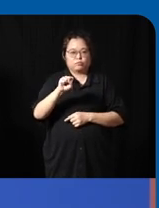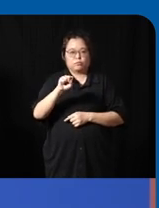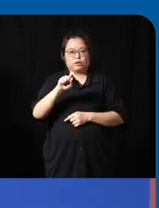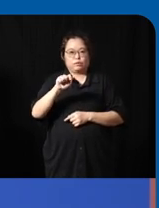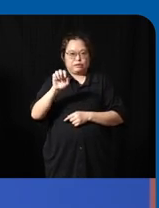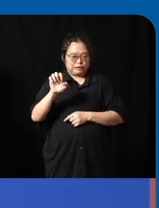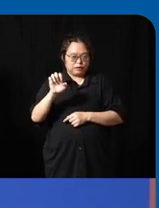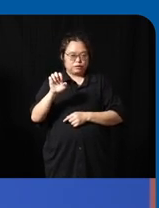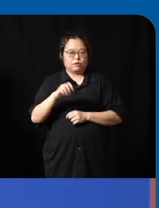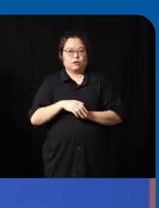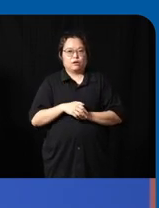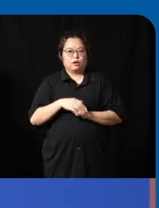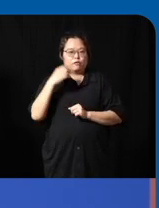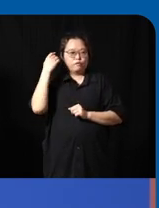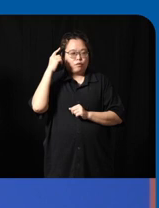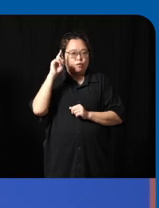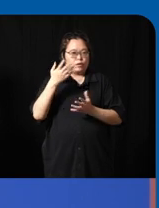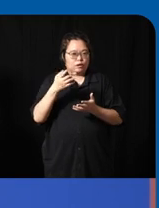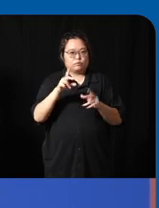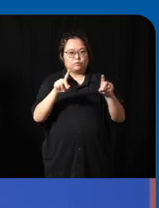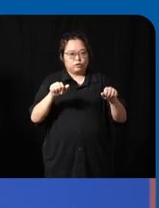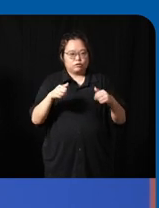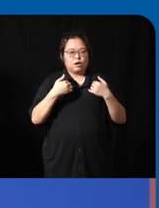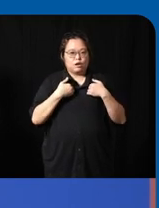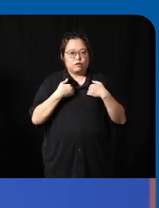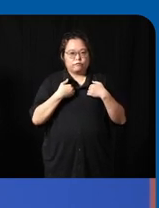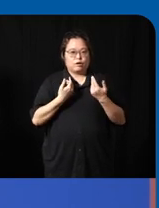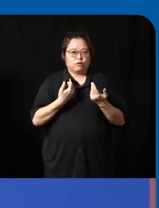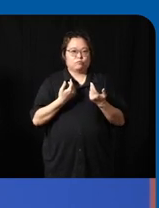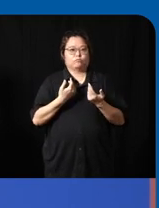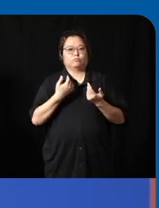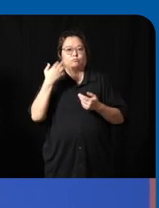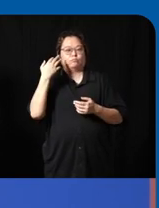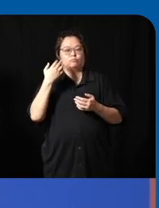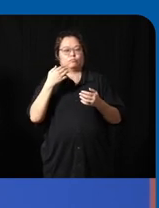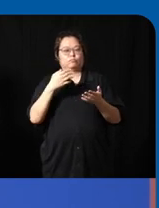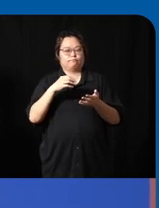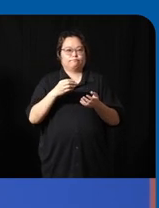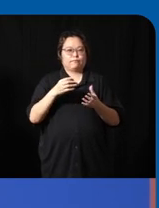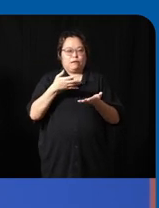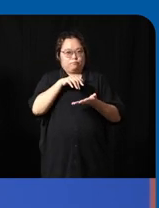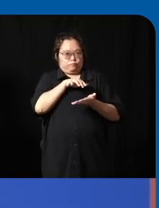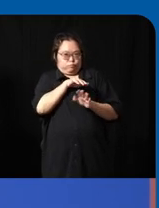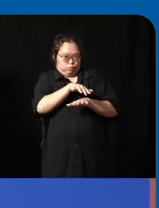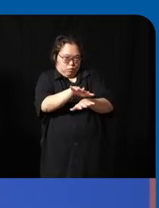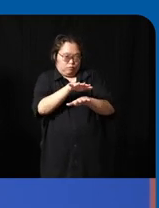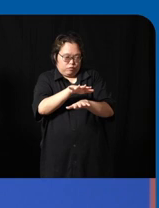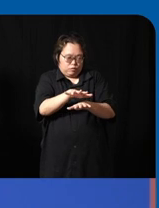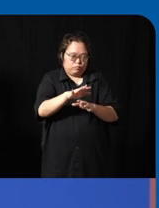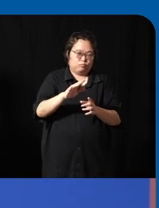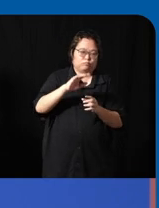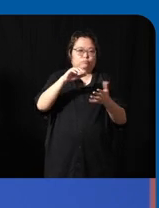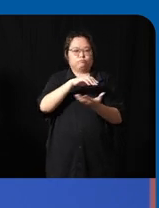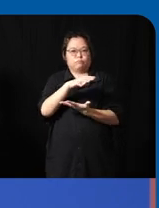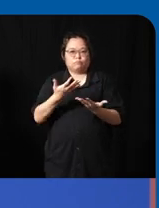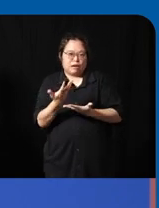order for them to be able to uh function in in in in society I think what uh if I can just make a a